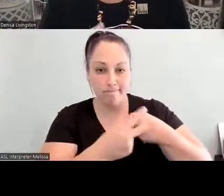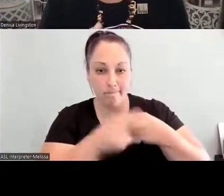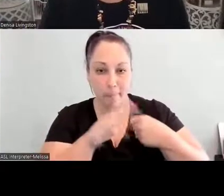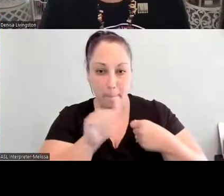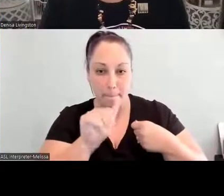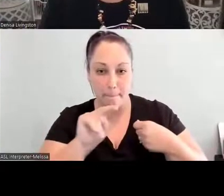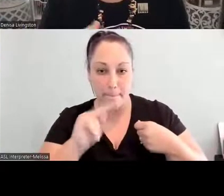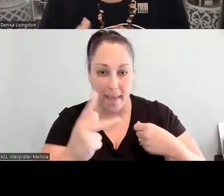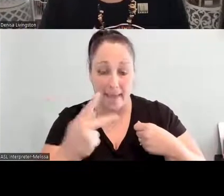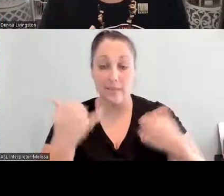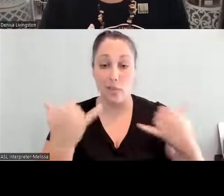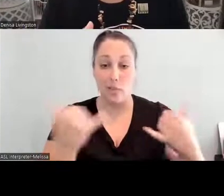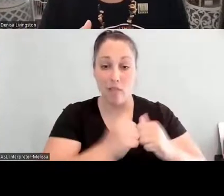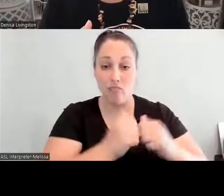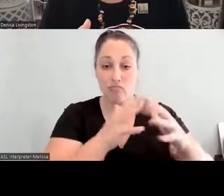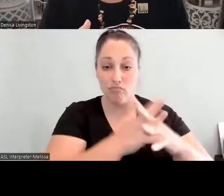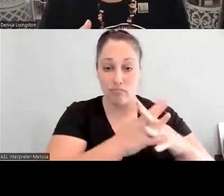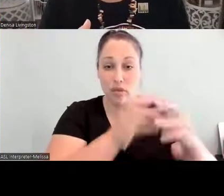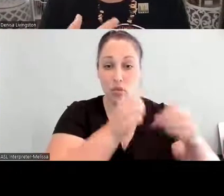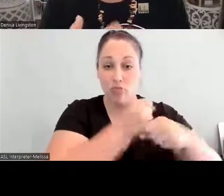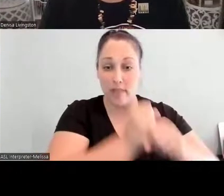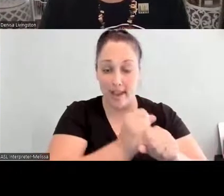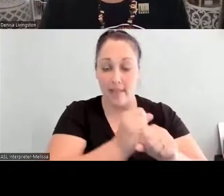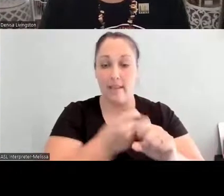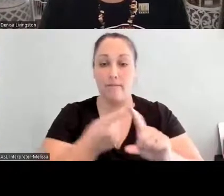being created by indigenous communities, and we're also in